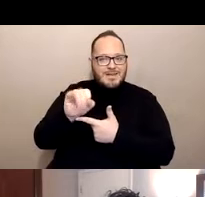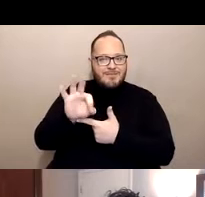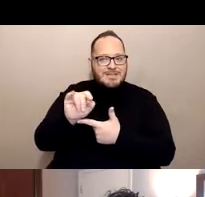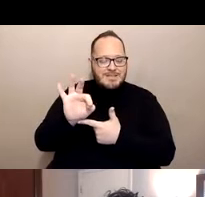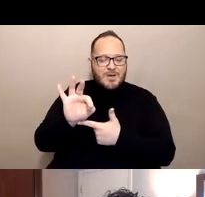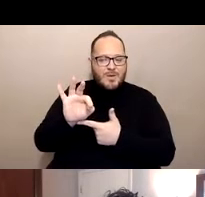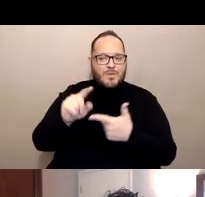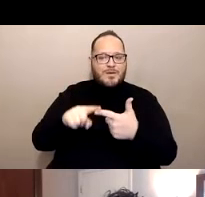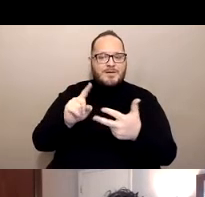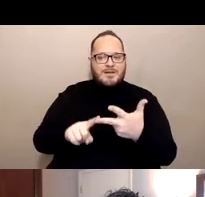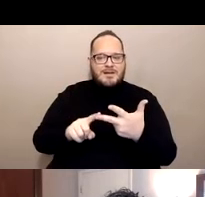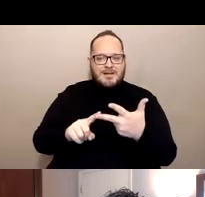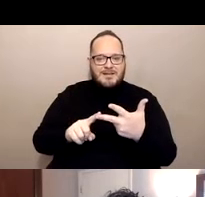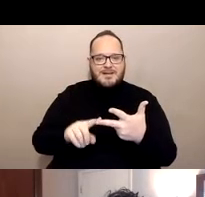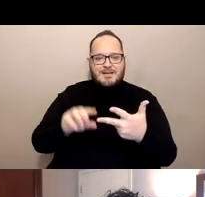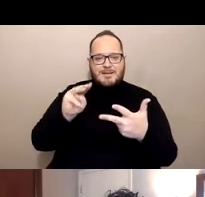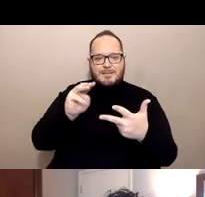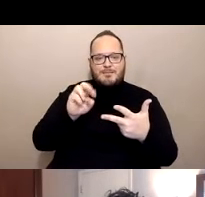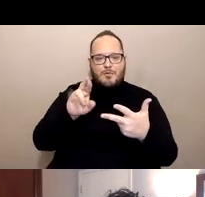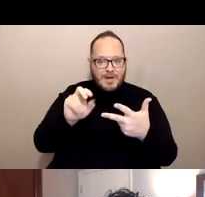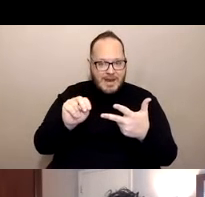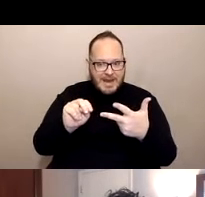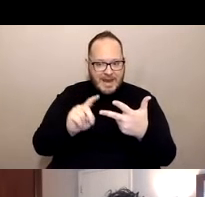Morin. Alameda.